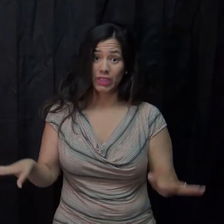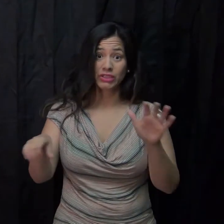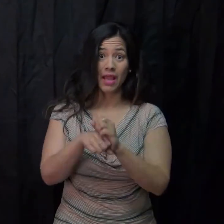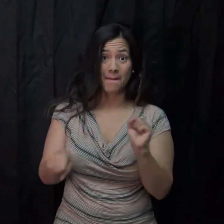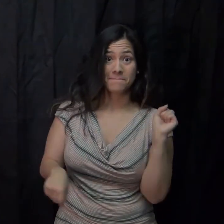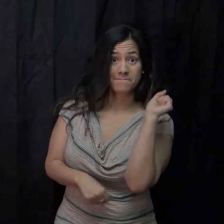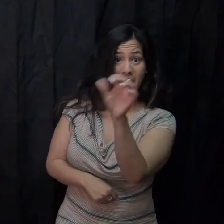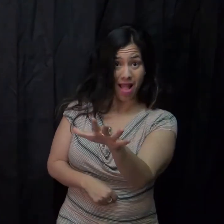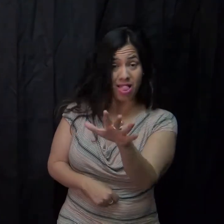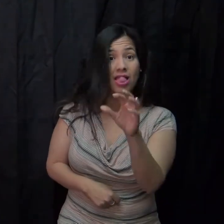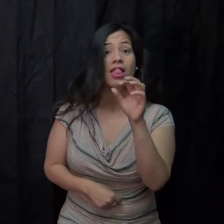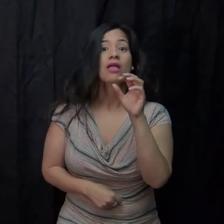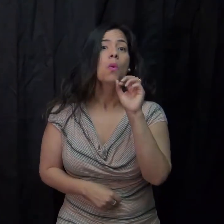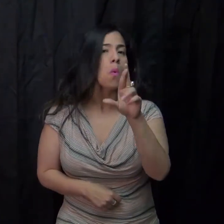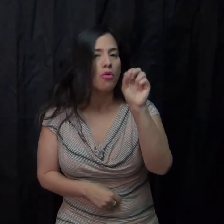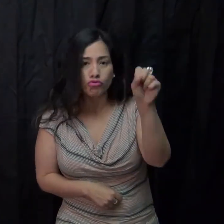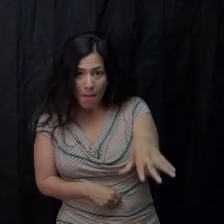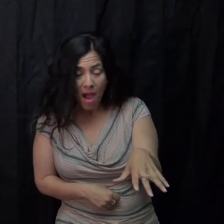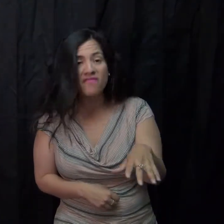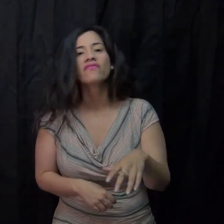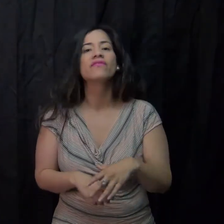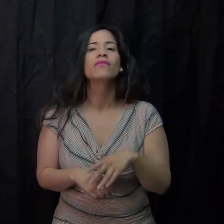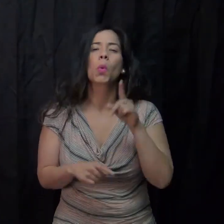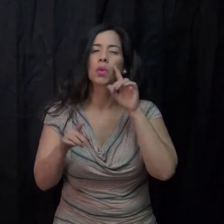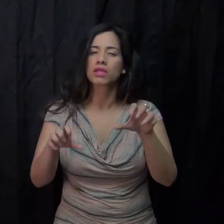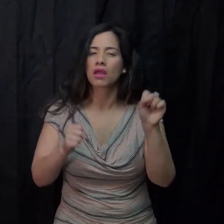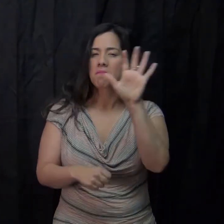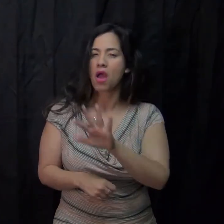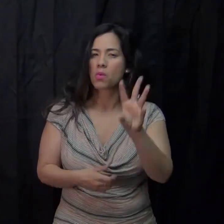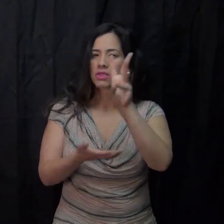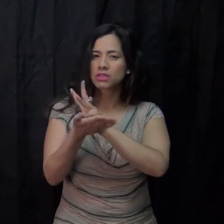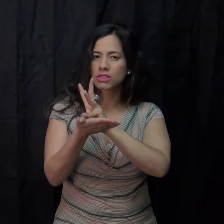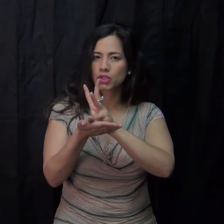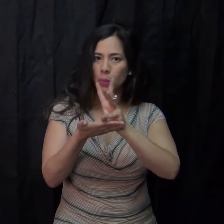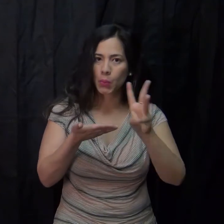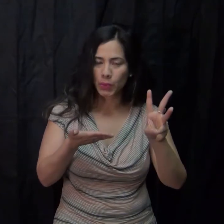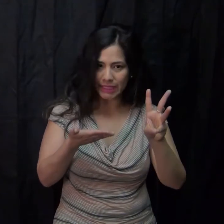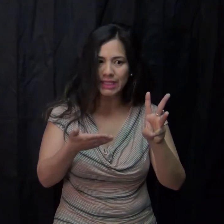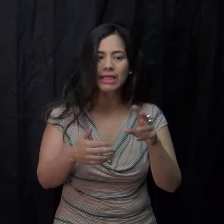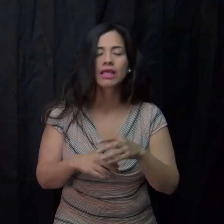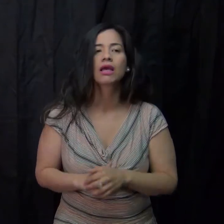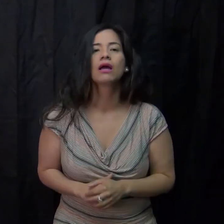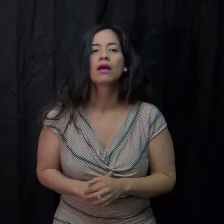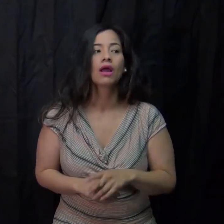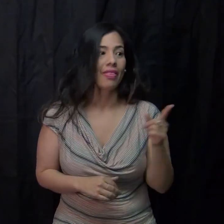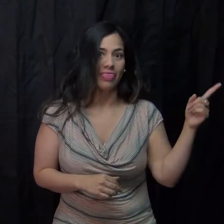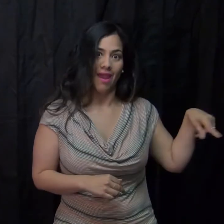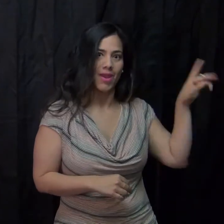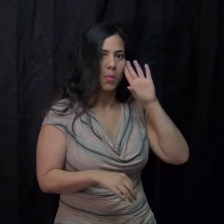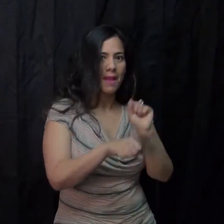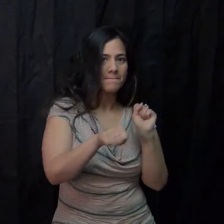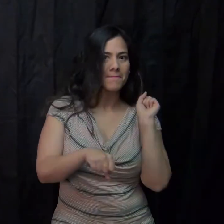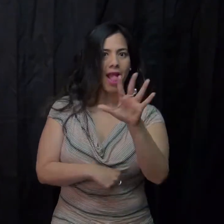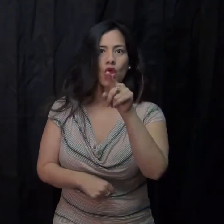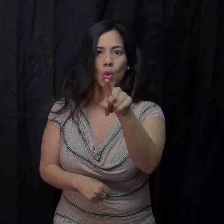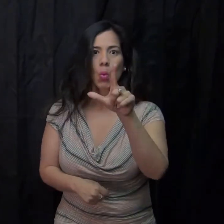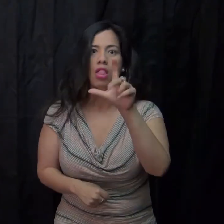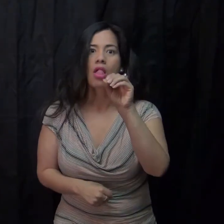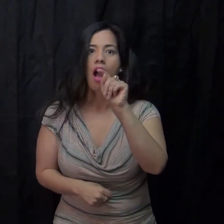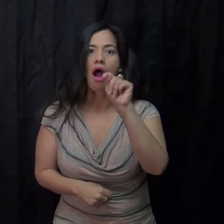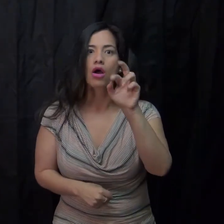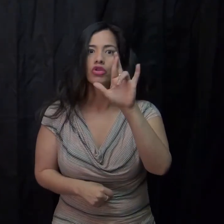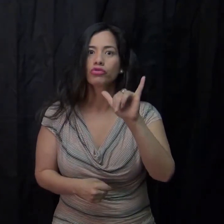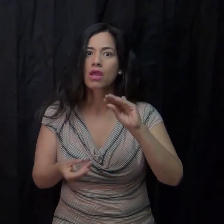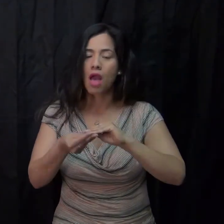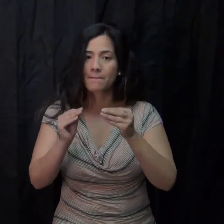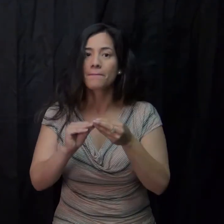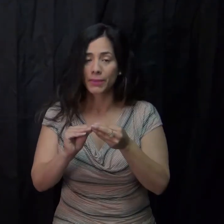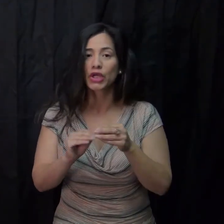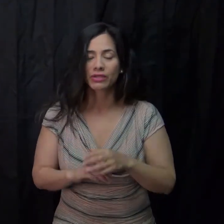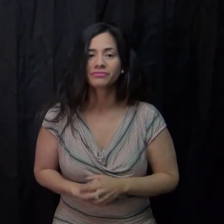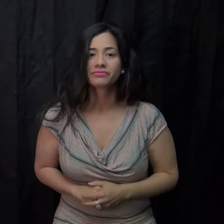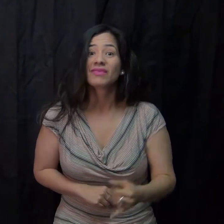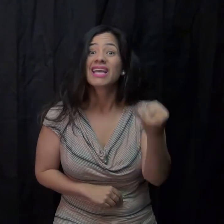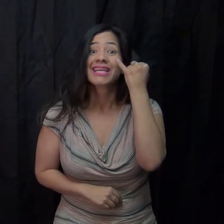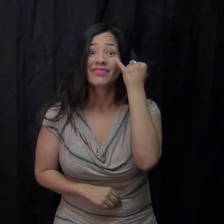Once you mail the application in, it will take six weeks and you will receive a lottery number in the mail.